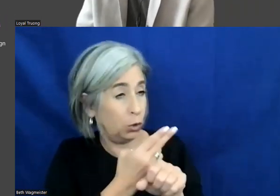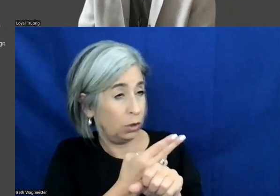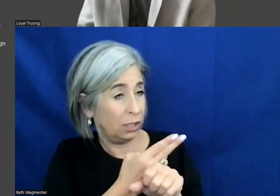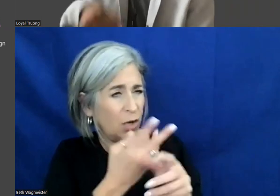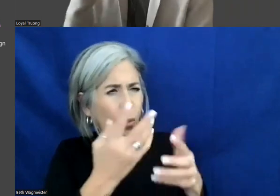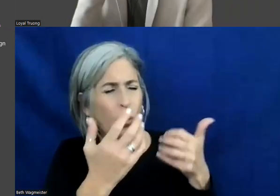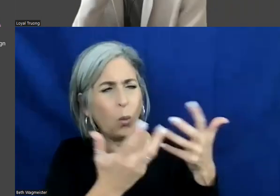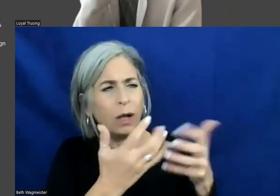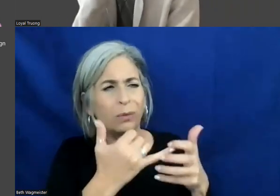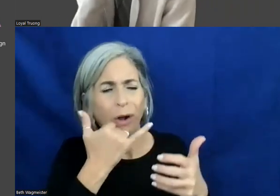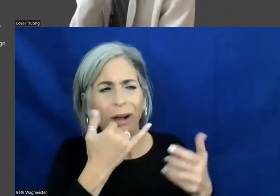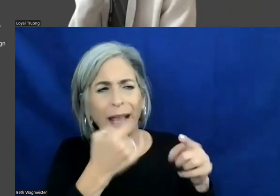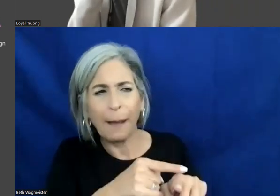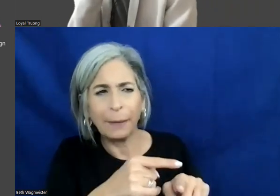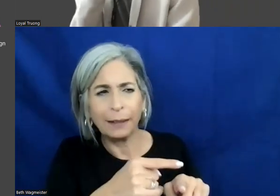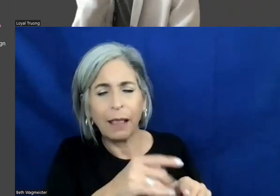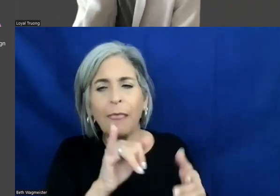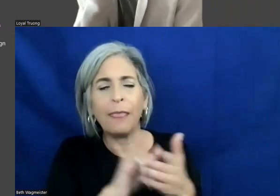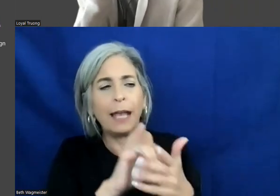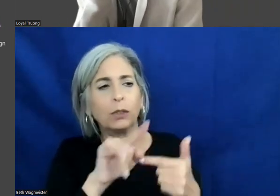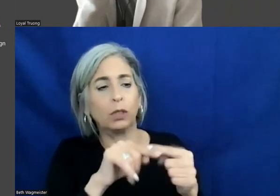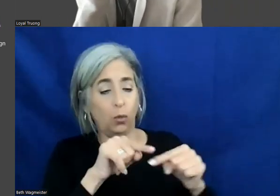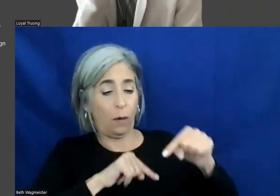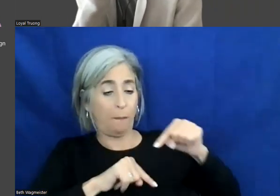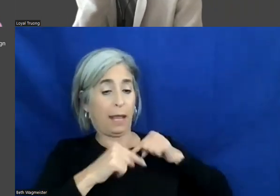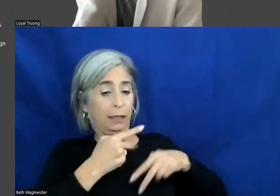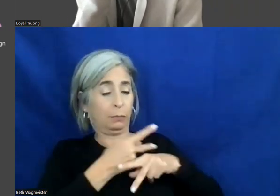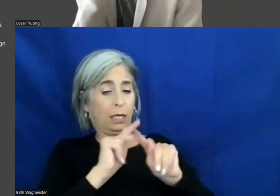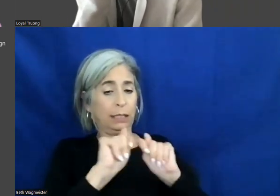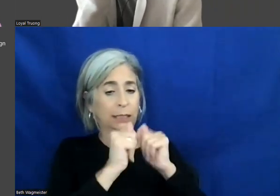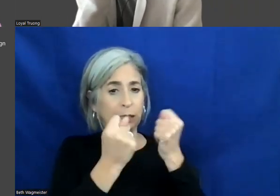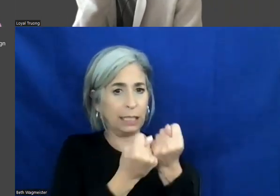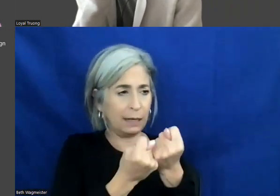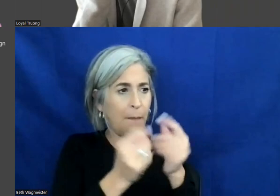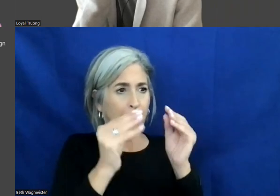what went wrong there? You know, going back to the product team, really getting more insight into